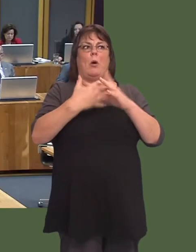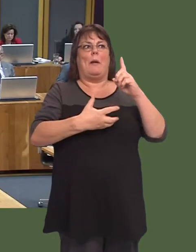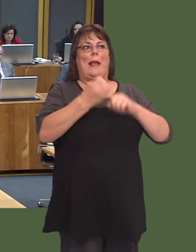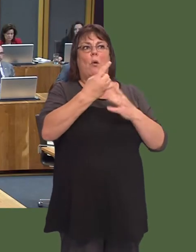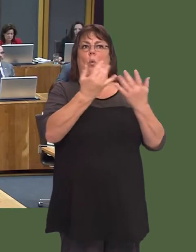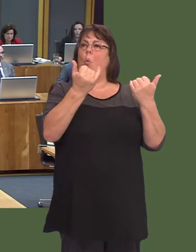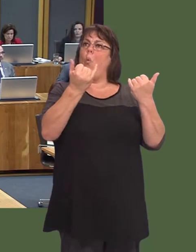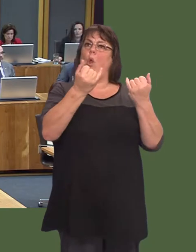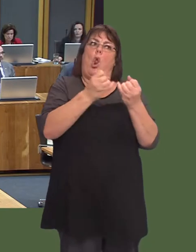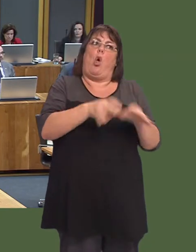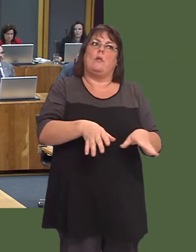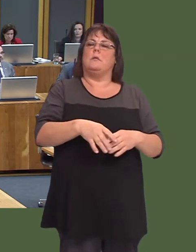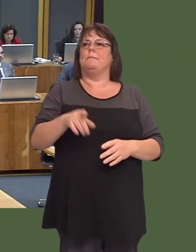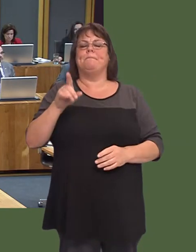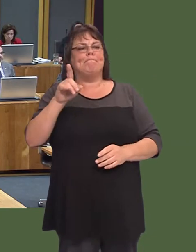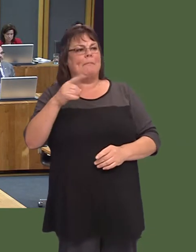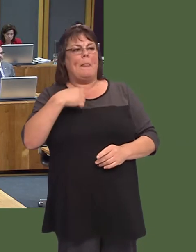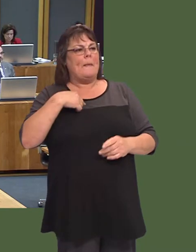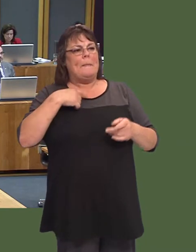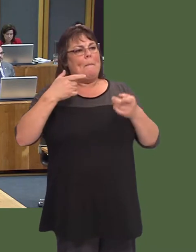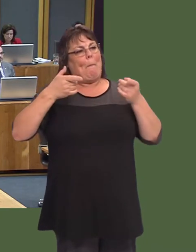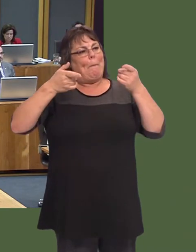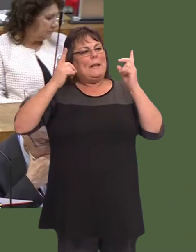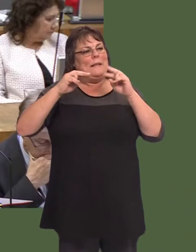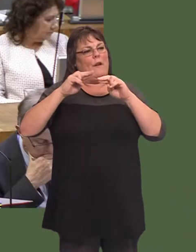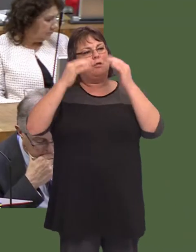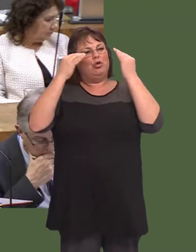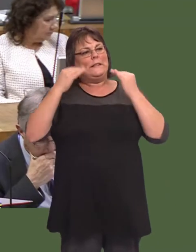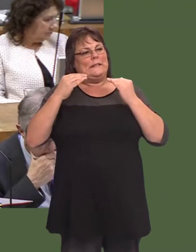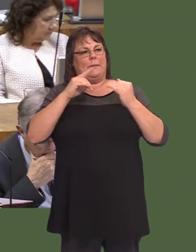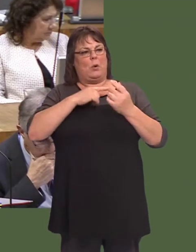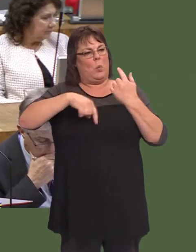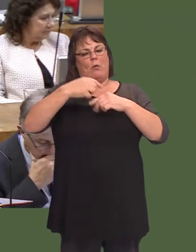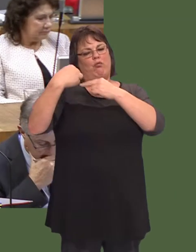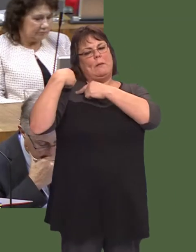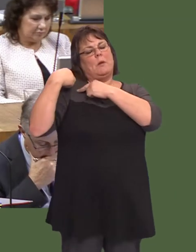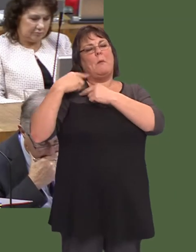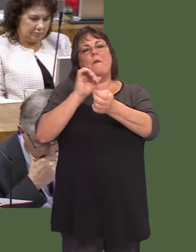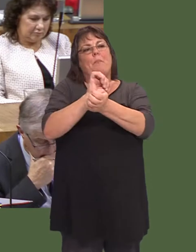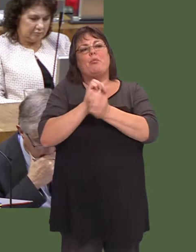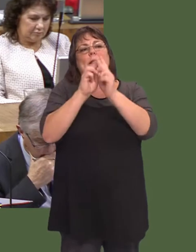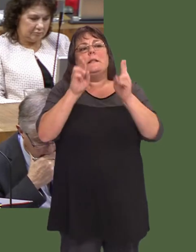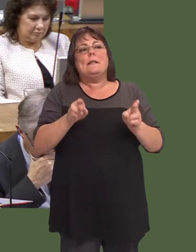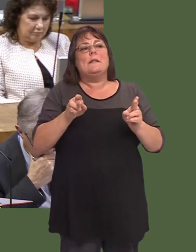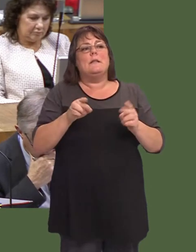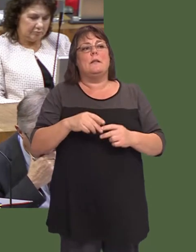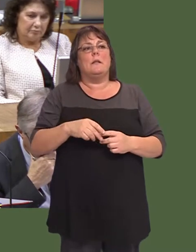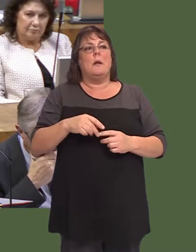Carwyn Jones: These are matters for the Ministry of Justice to answer. Weíre not responsible for prison policy. But she asked a question about prisons.